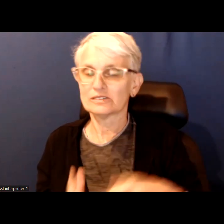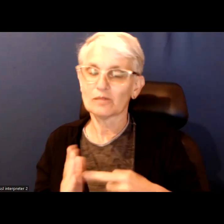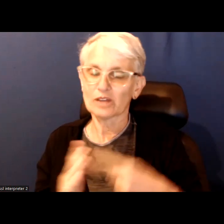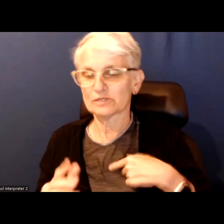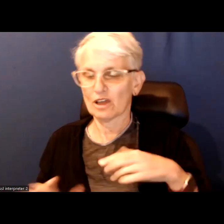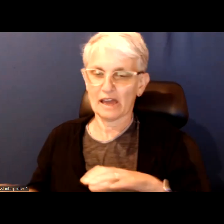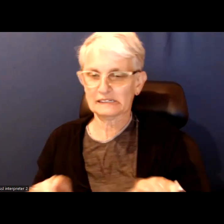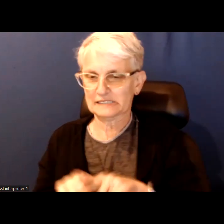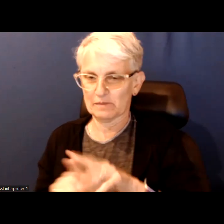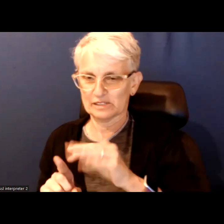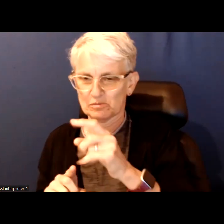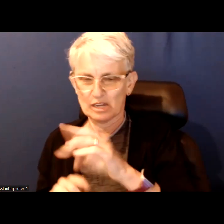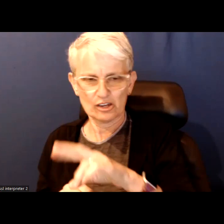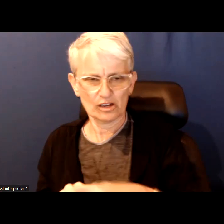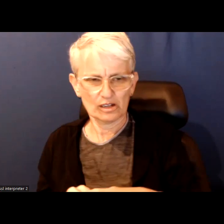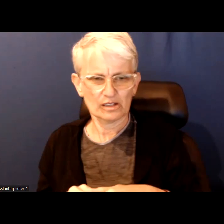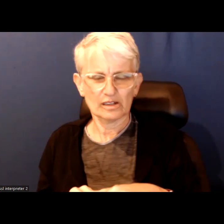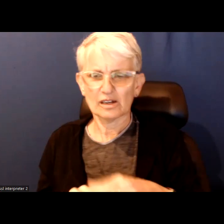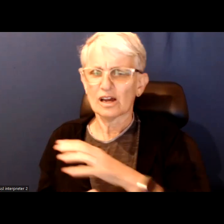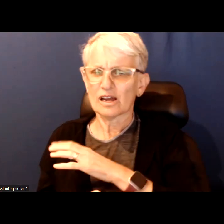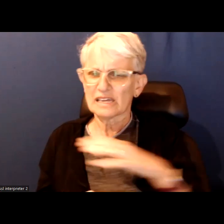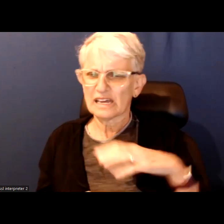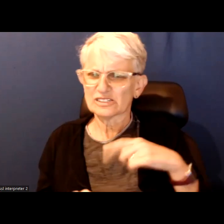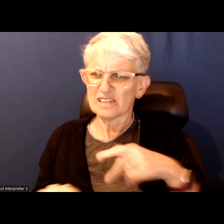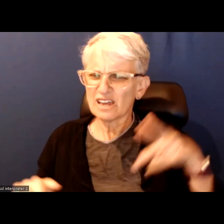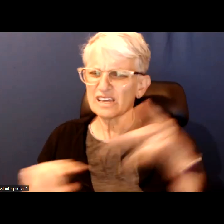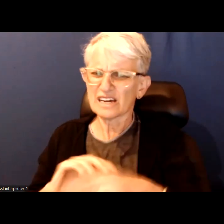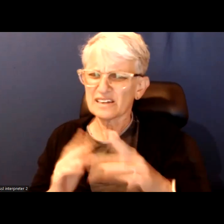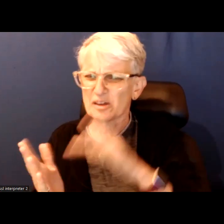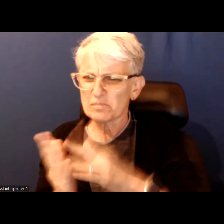Toronto cut counsel in the middle of an election. In the middle of the election.